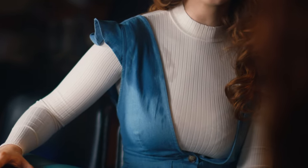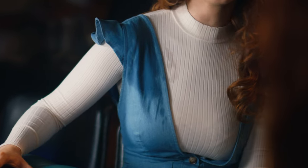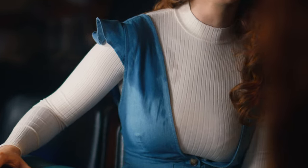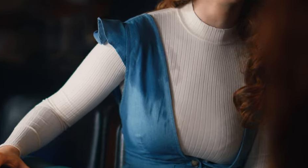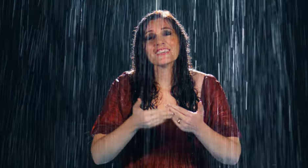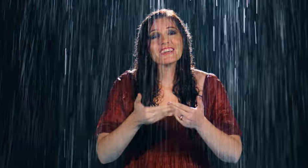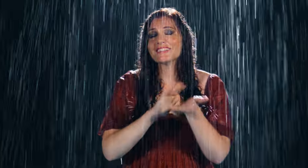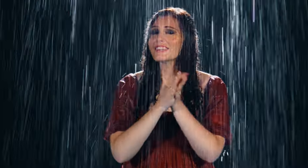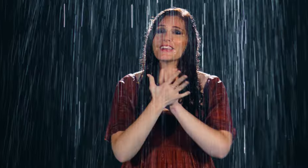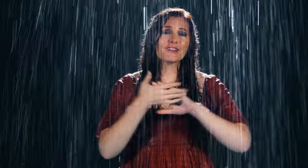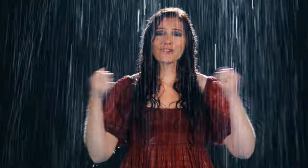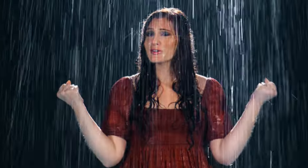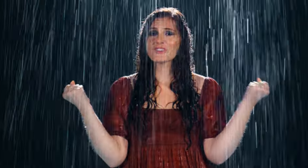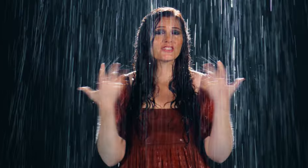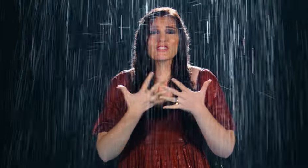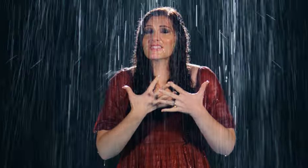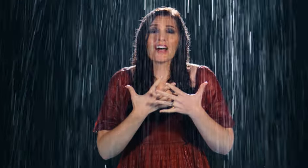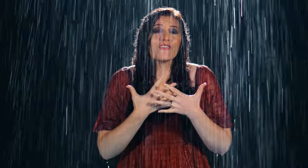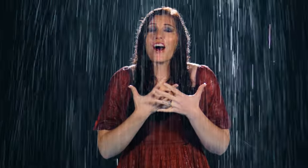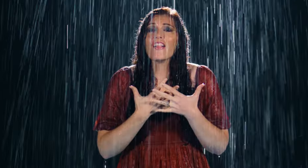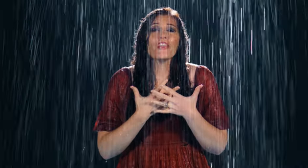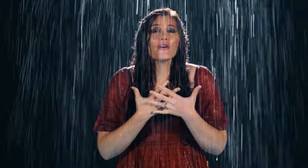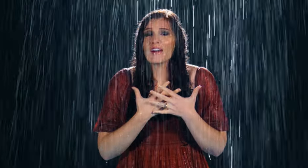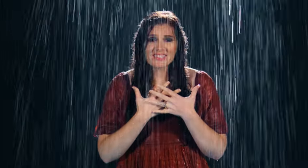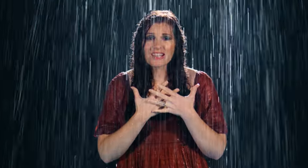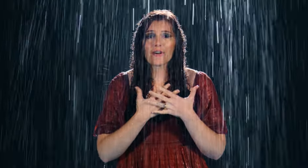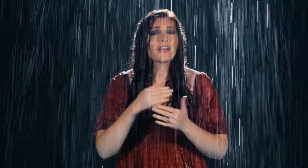'Cause it's easy to lose yourself on the way down